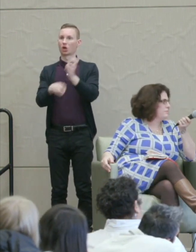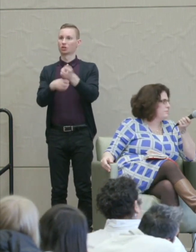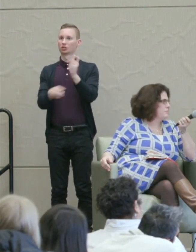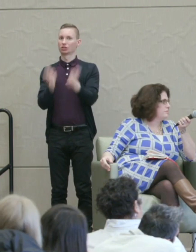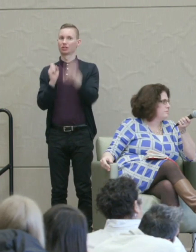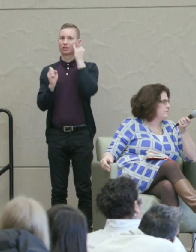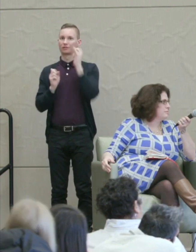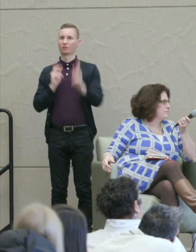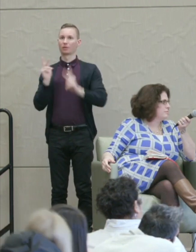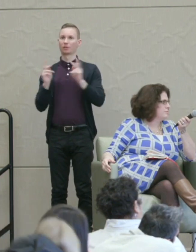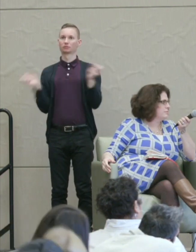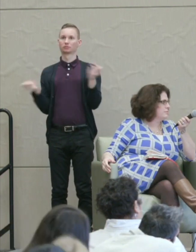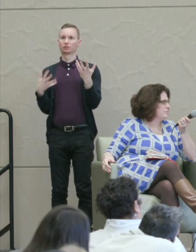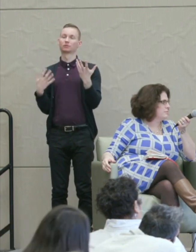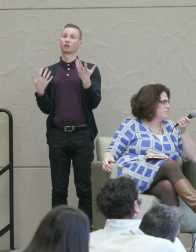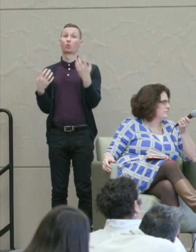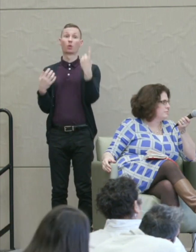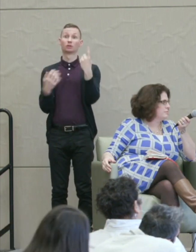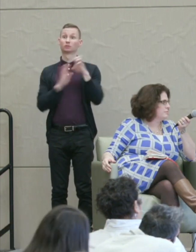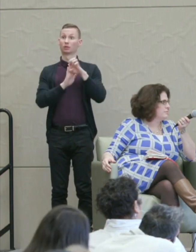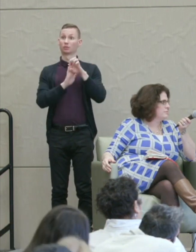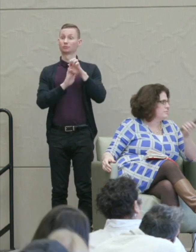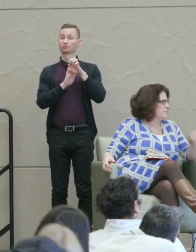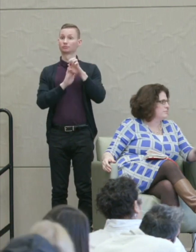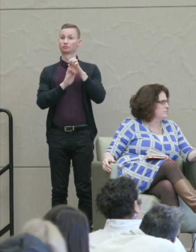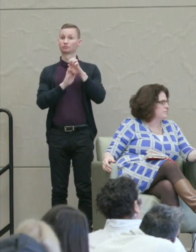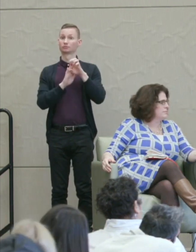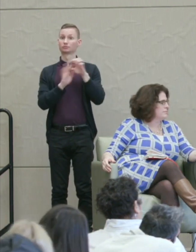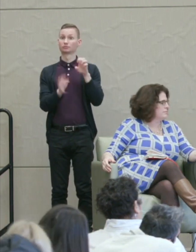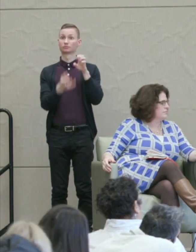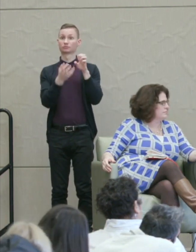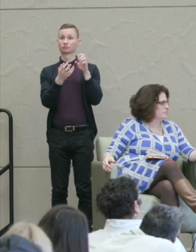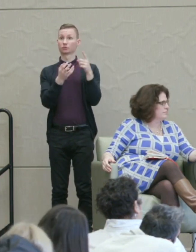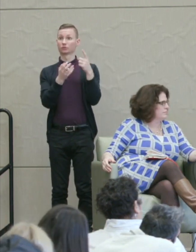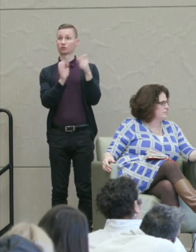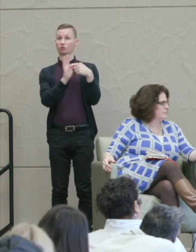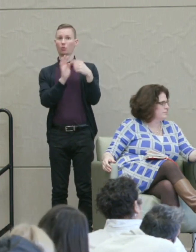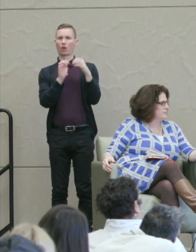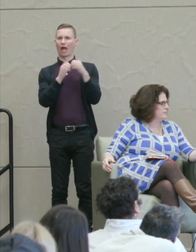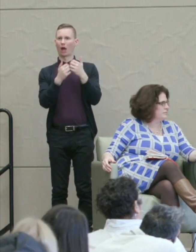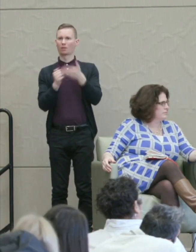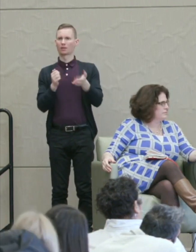Martha Nussbaum: Now to take one example of how it's gotten worse, we used to think that